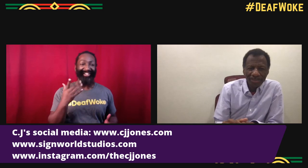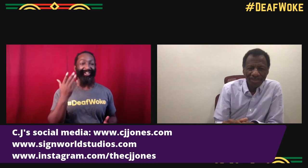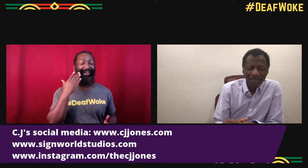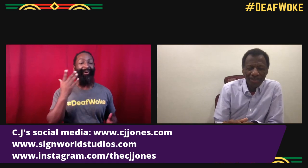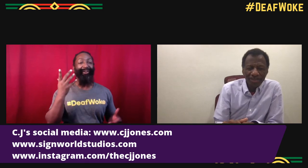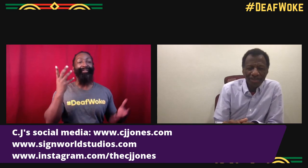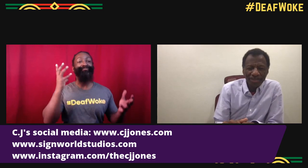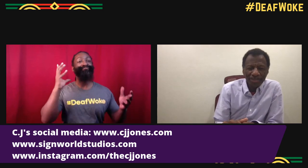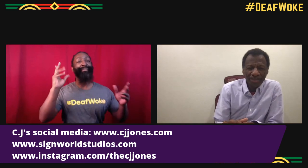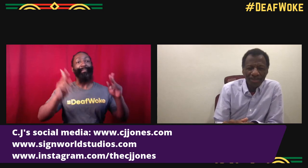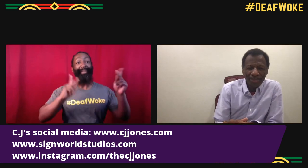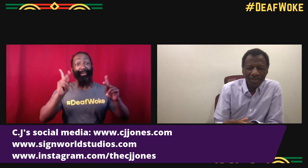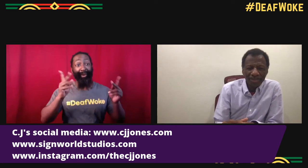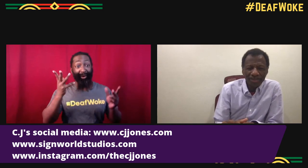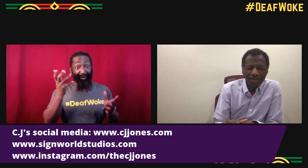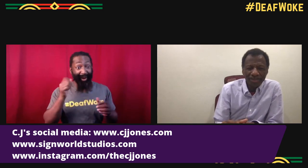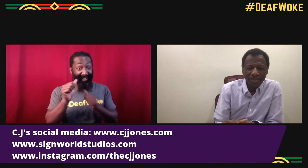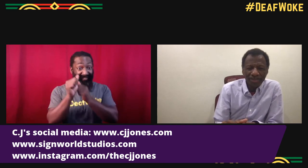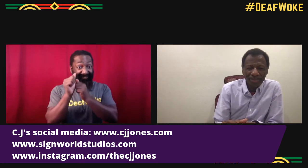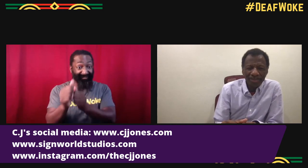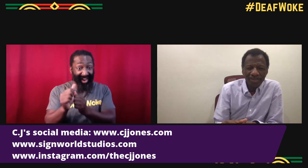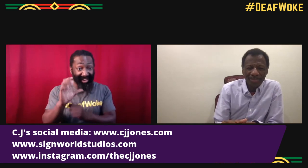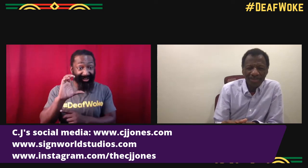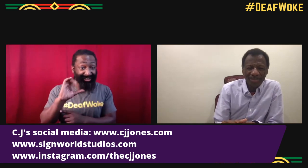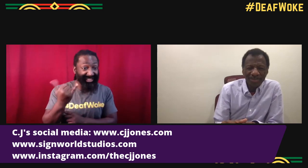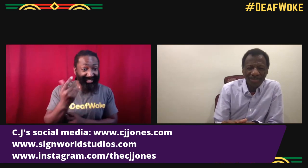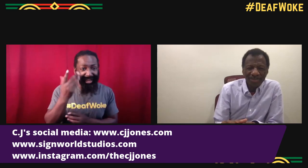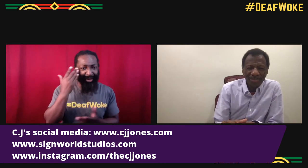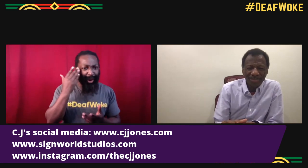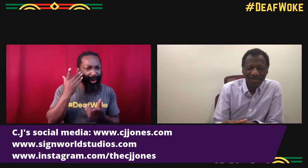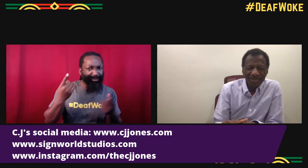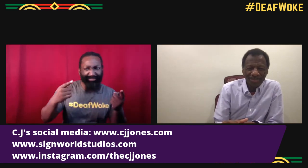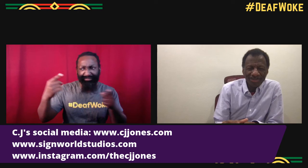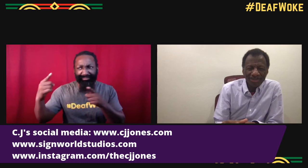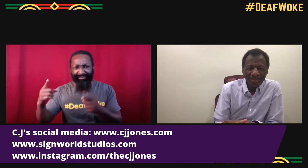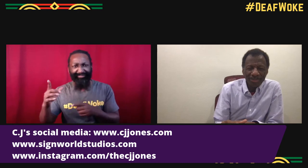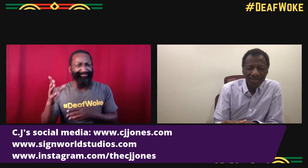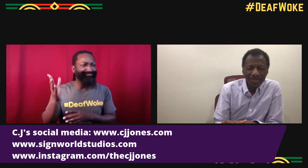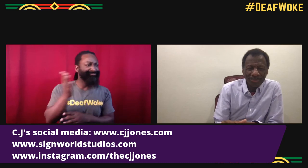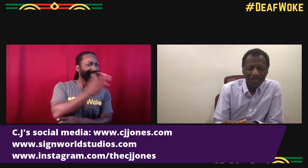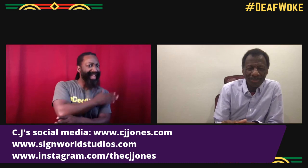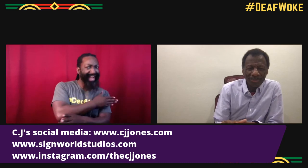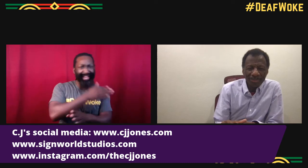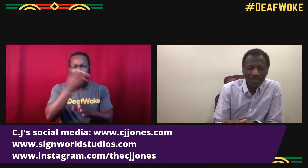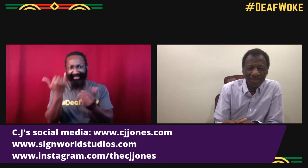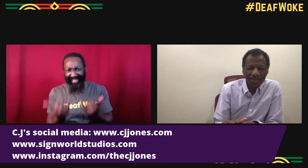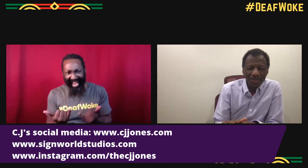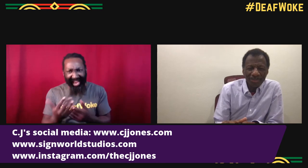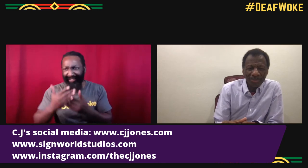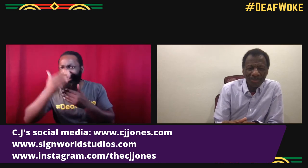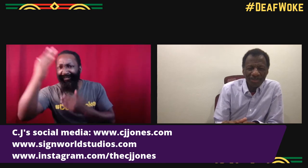Well said, well said. So people you wanna follow CJ,